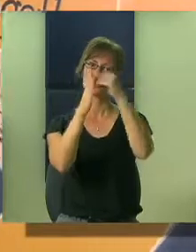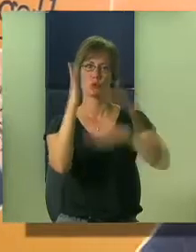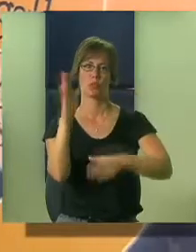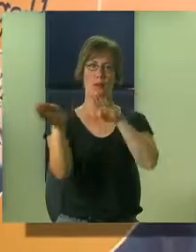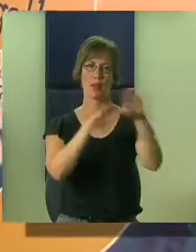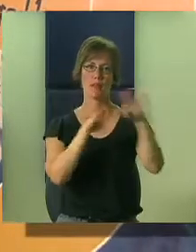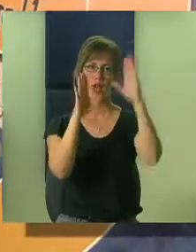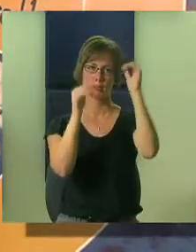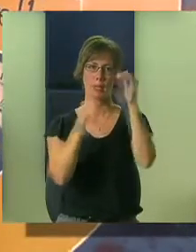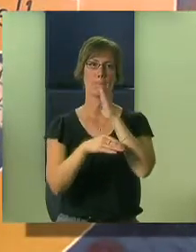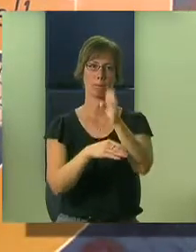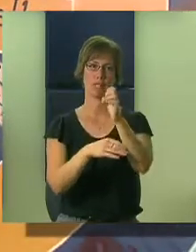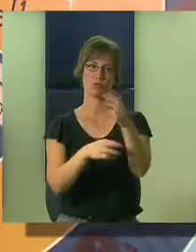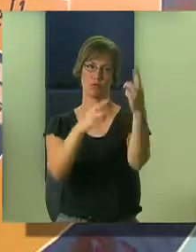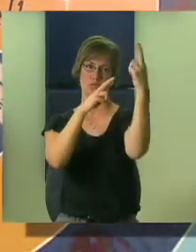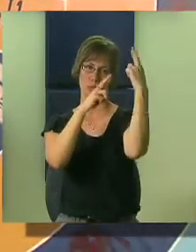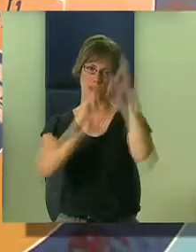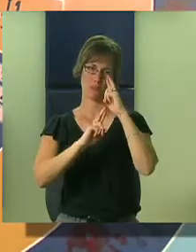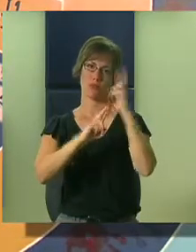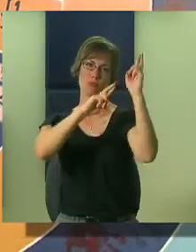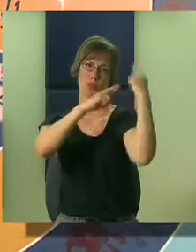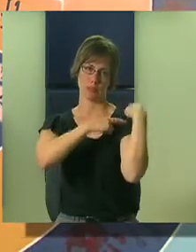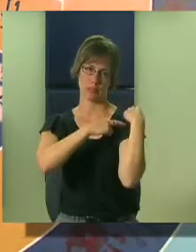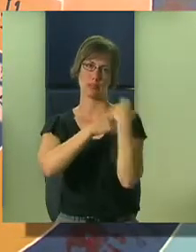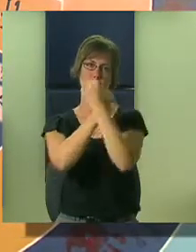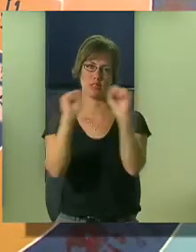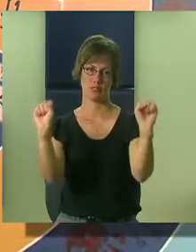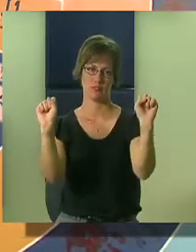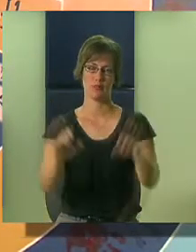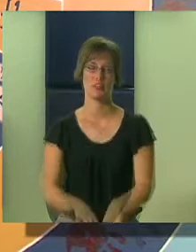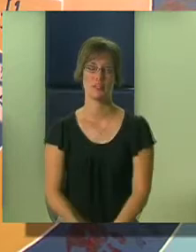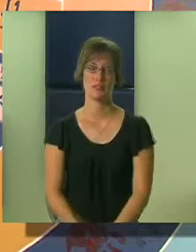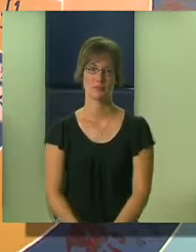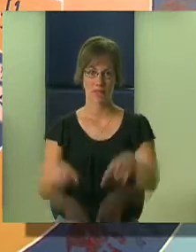students the behavioral expectations to Be Respectful, Be Responsible, and Be Safe.